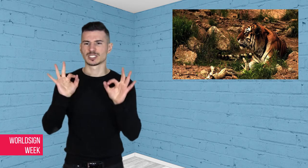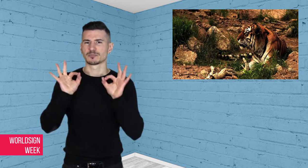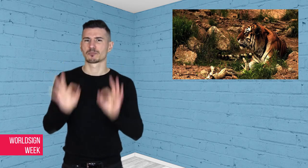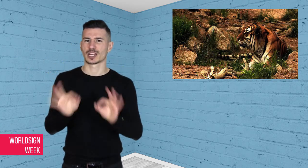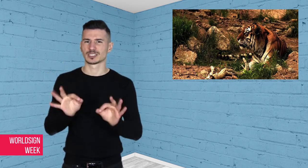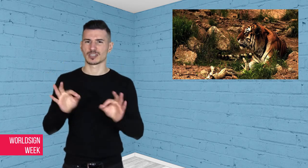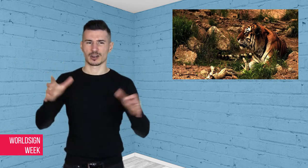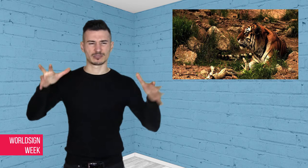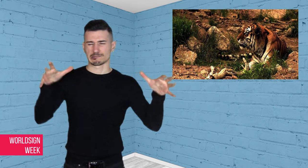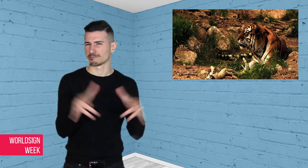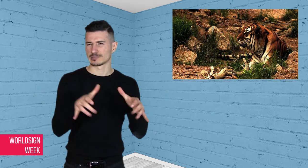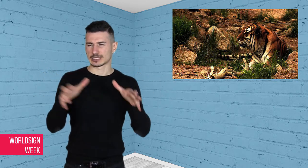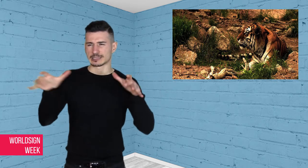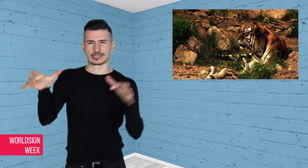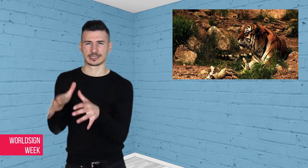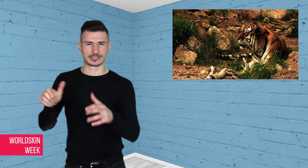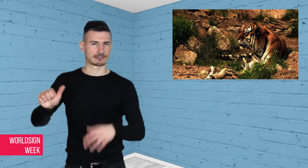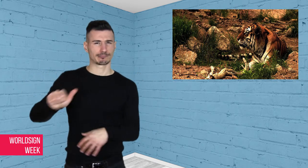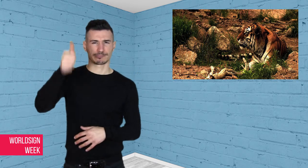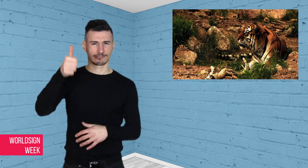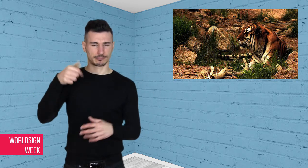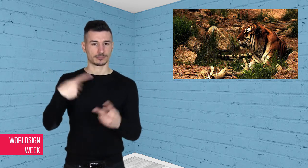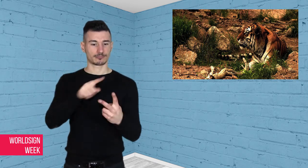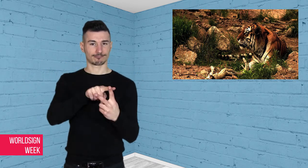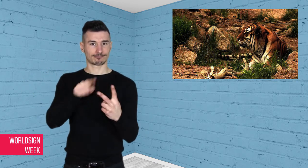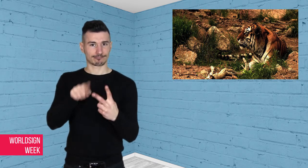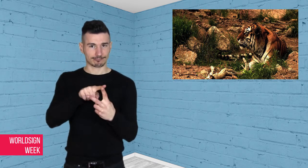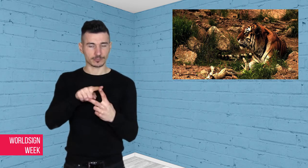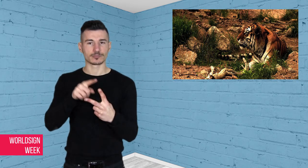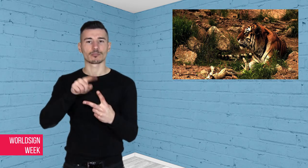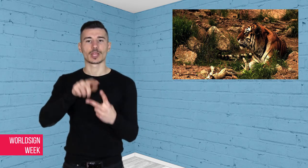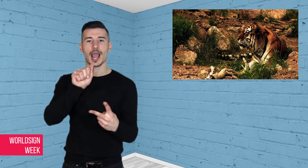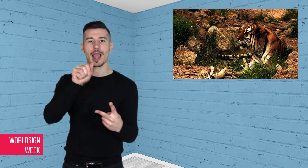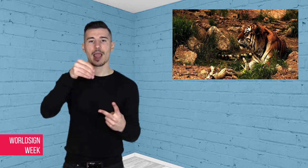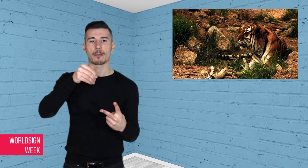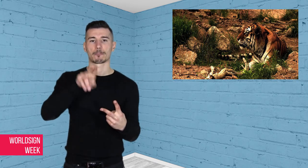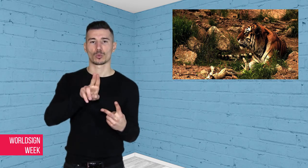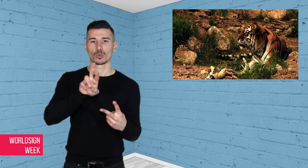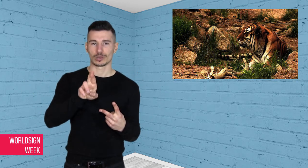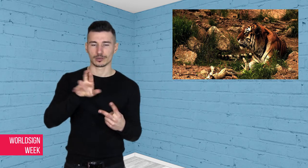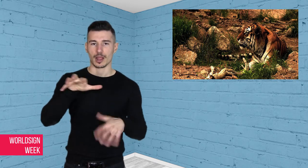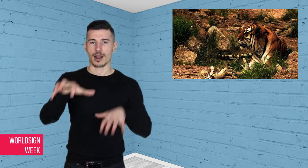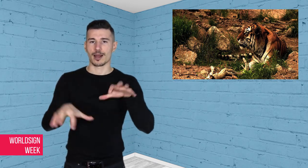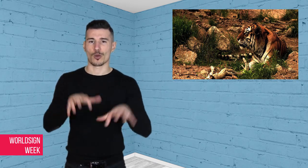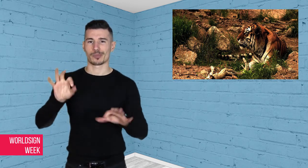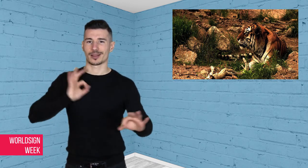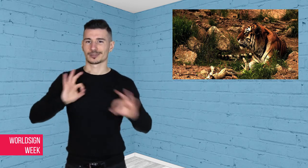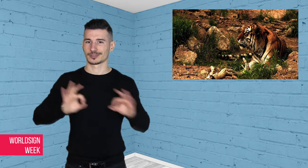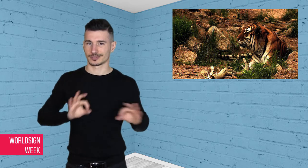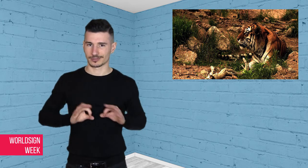with an estimated 57 left globally,